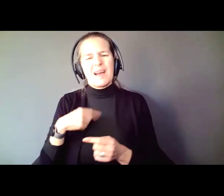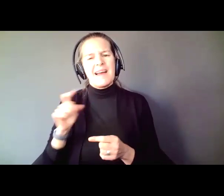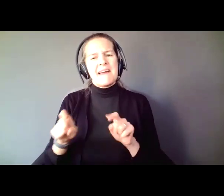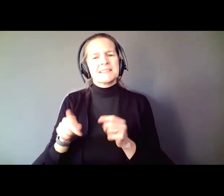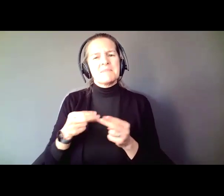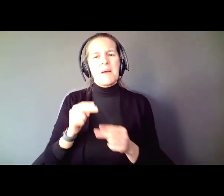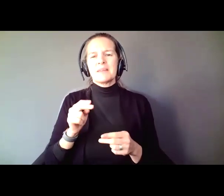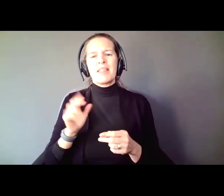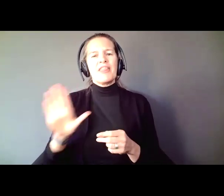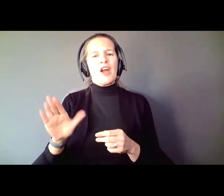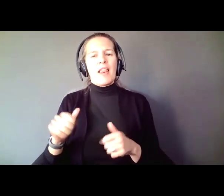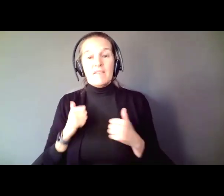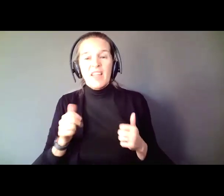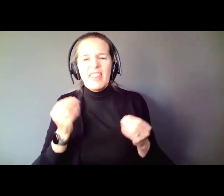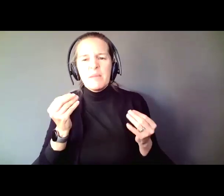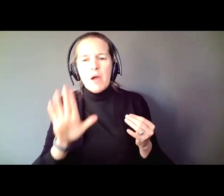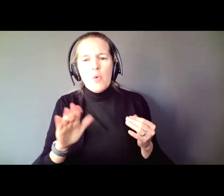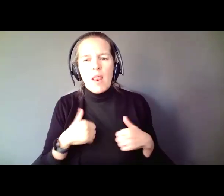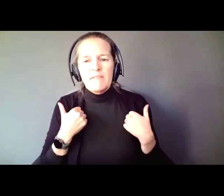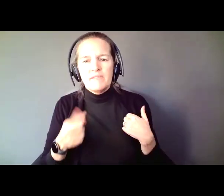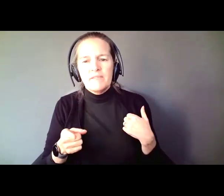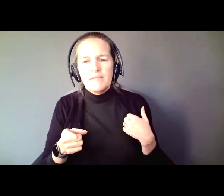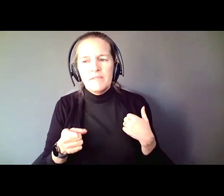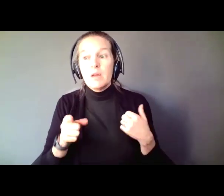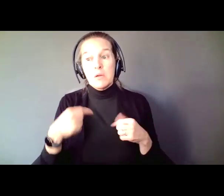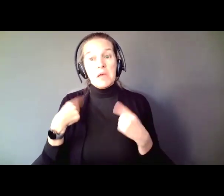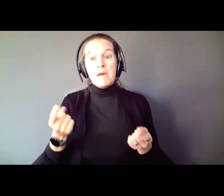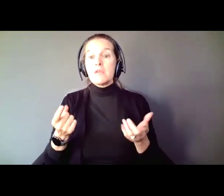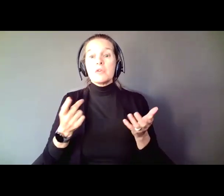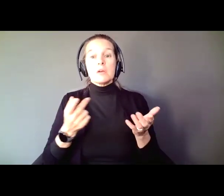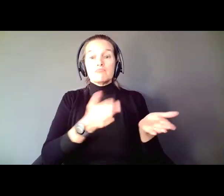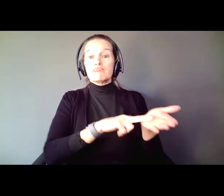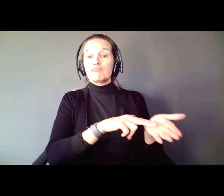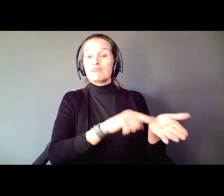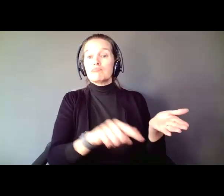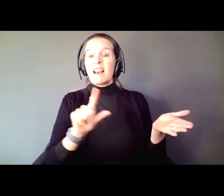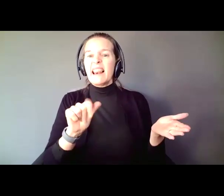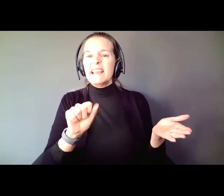Think about your life. Think if you have ever closed on a mortgage or signed a lease. If you have,